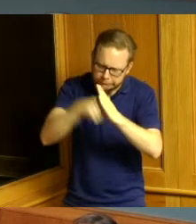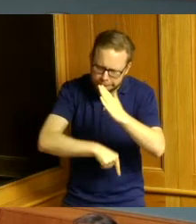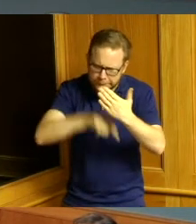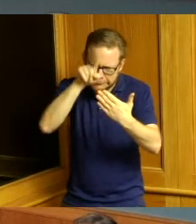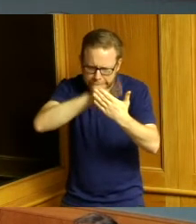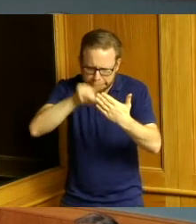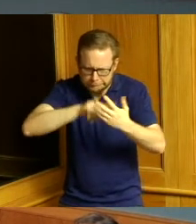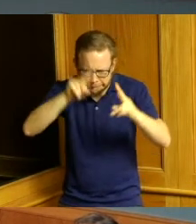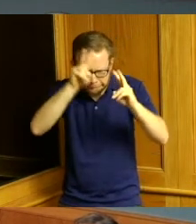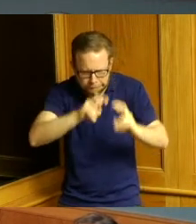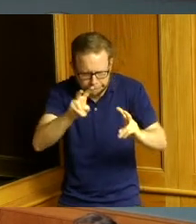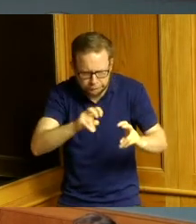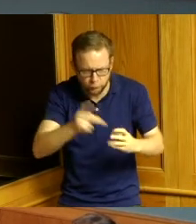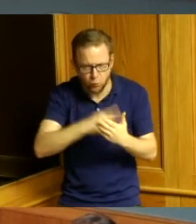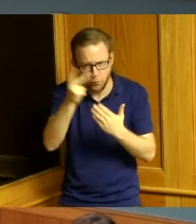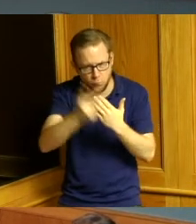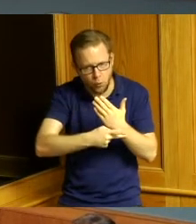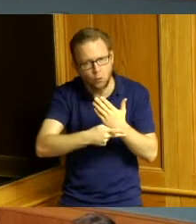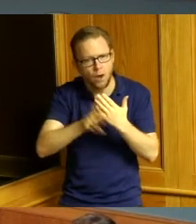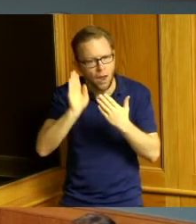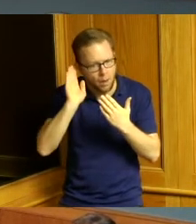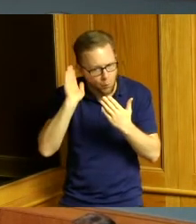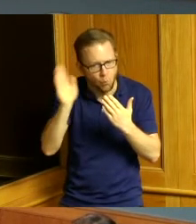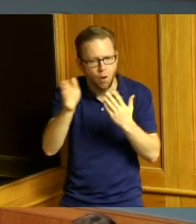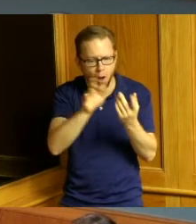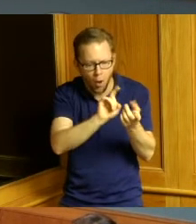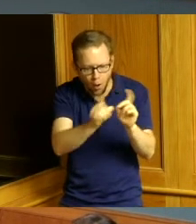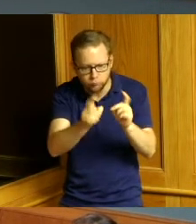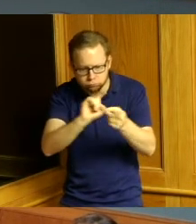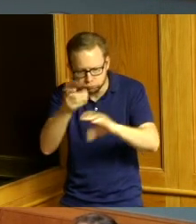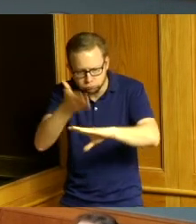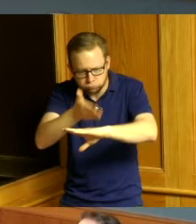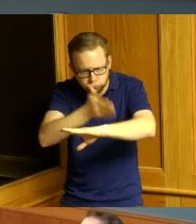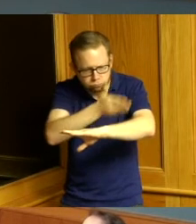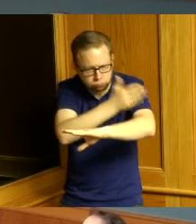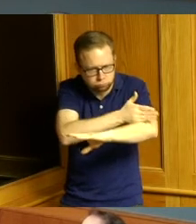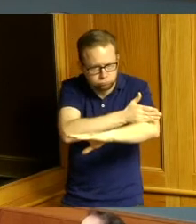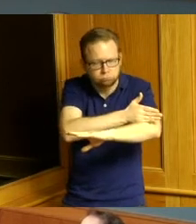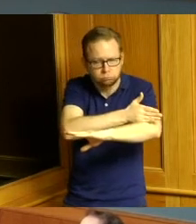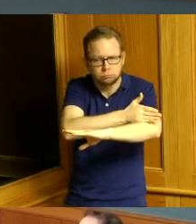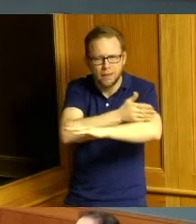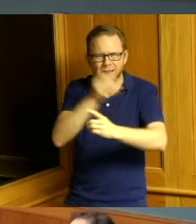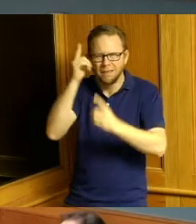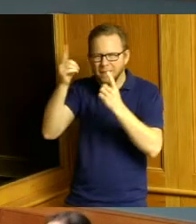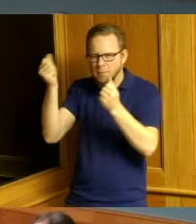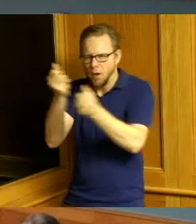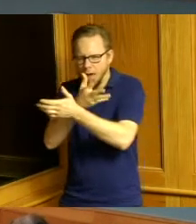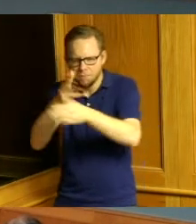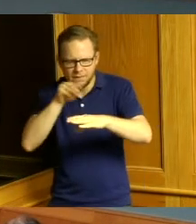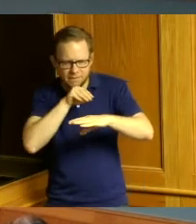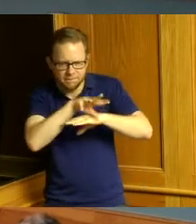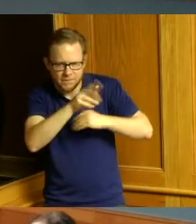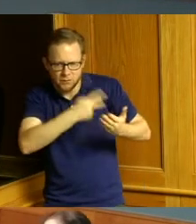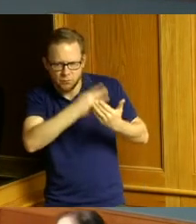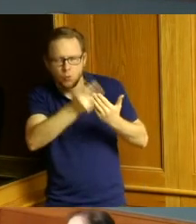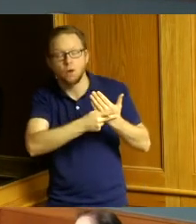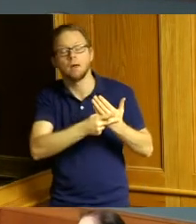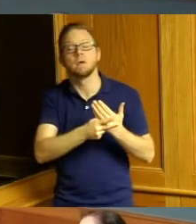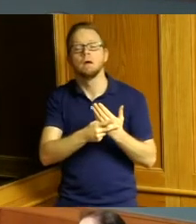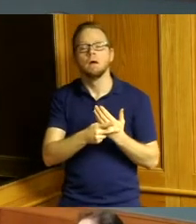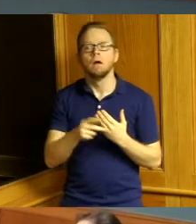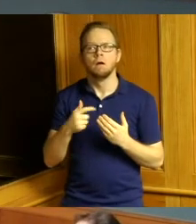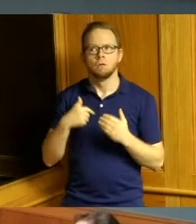and hopefully revamping it considering all factors and I'm hopeful we'll have conversations